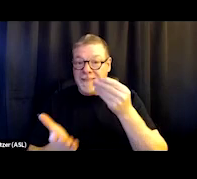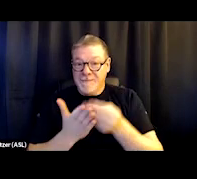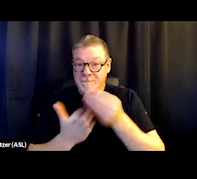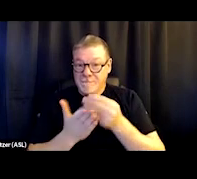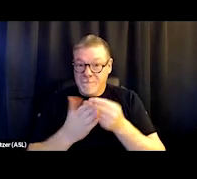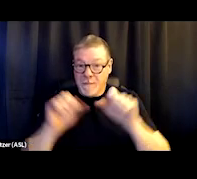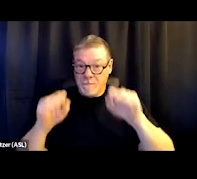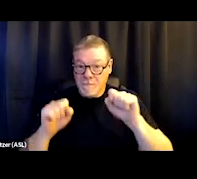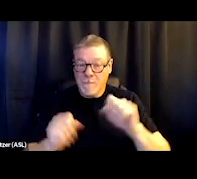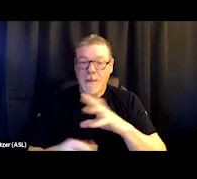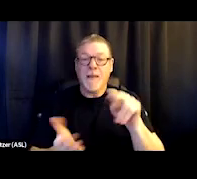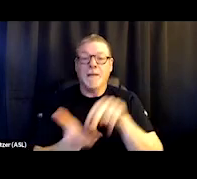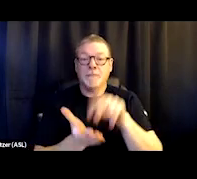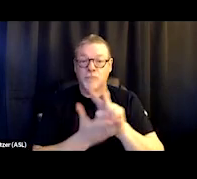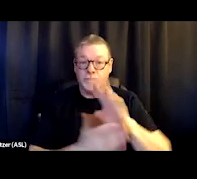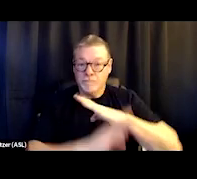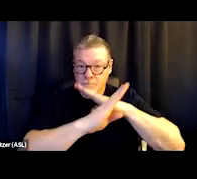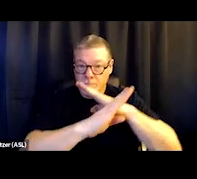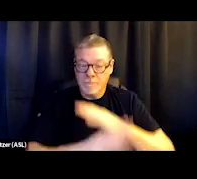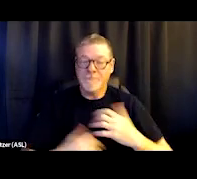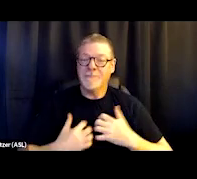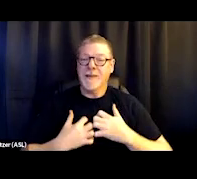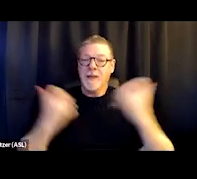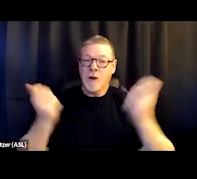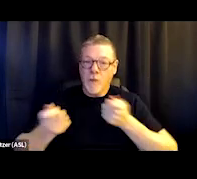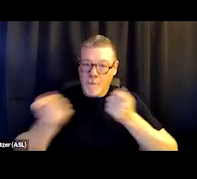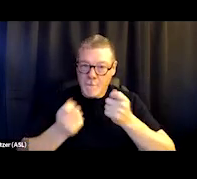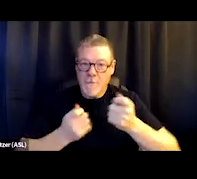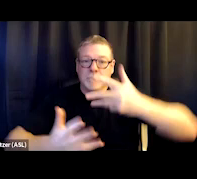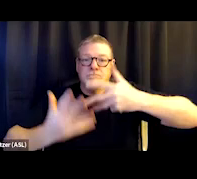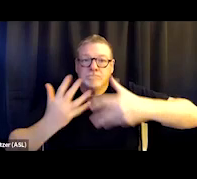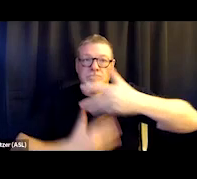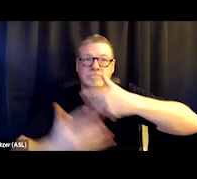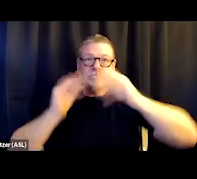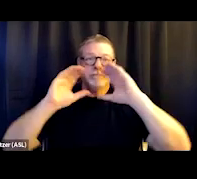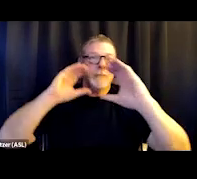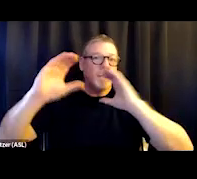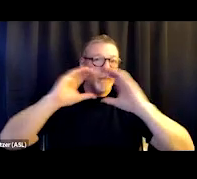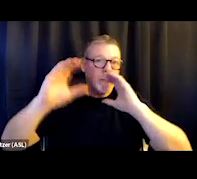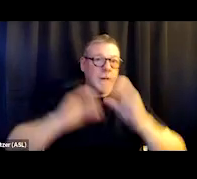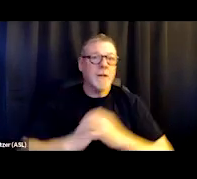and relapse prevention, anger management, interpersonal communication skills. At the same time,